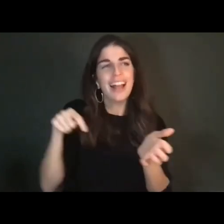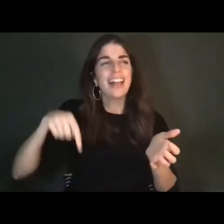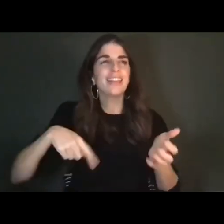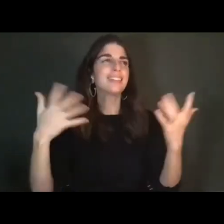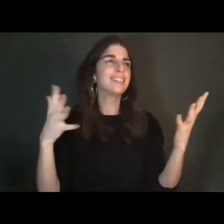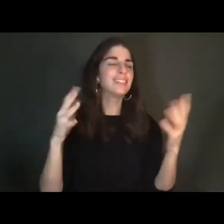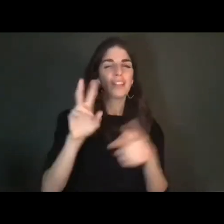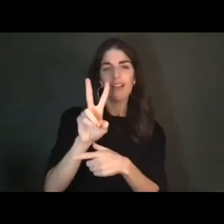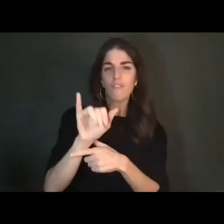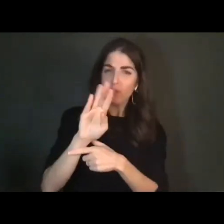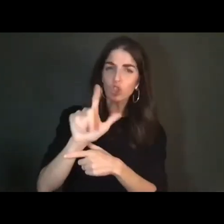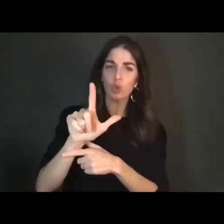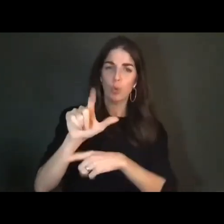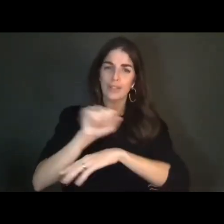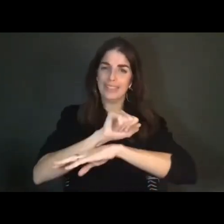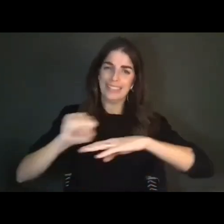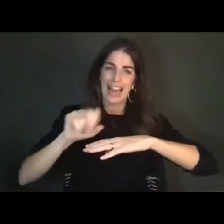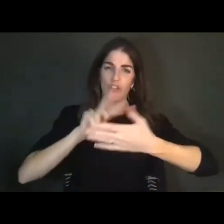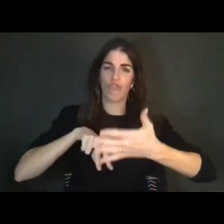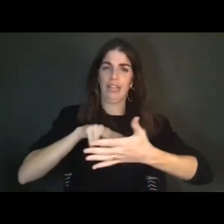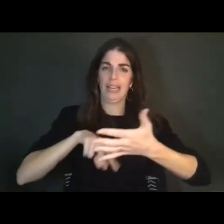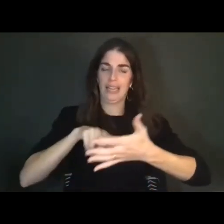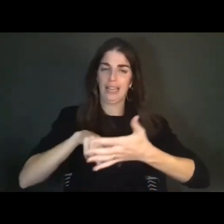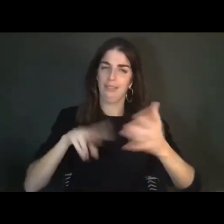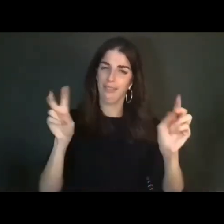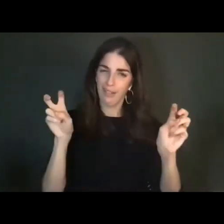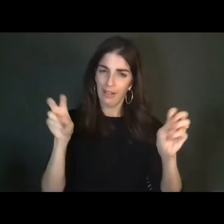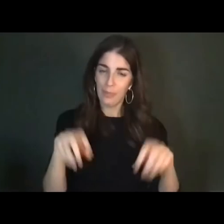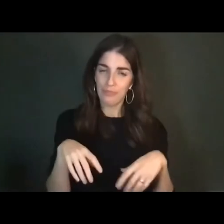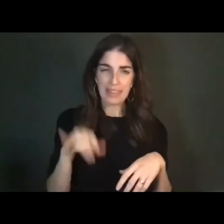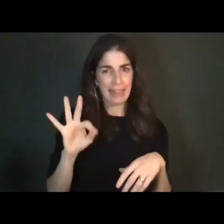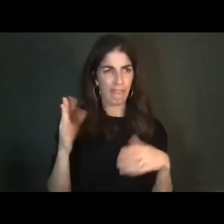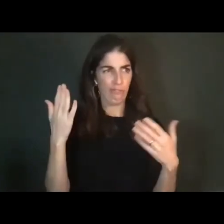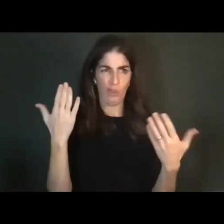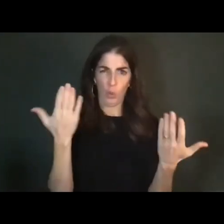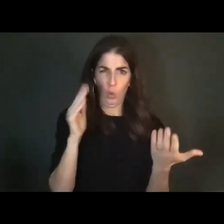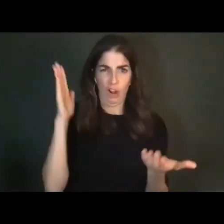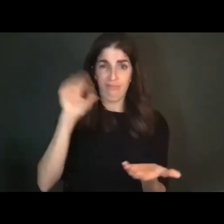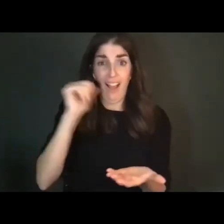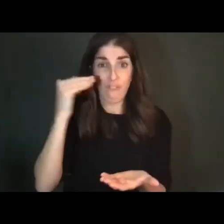reading format. If you're less familiar, you'll notice that in this iteration, the actors